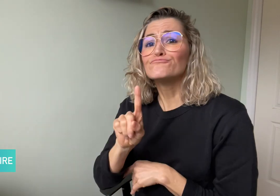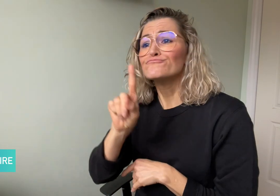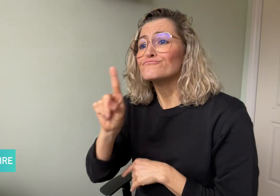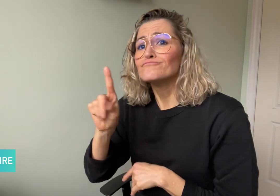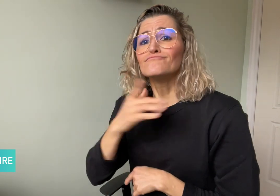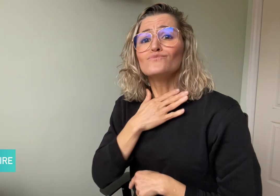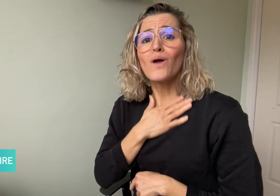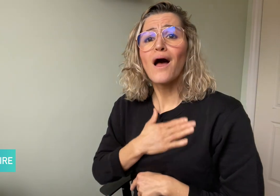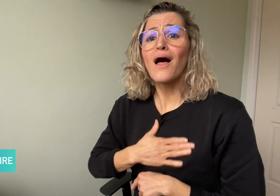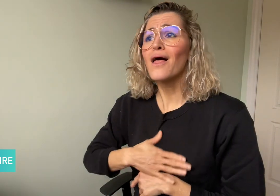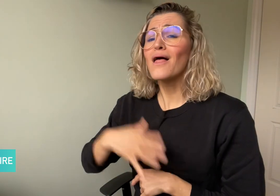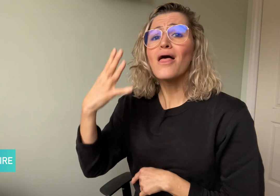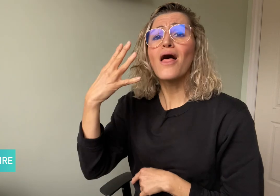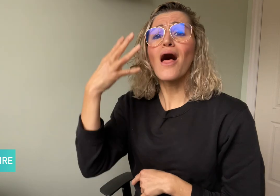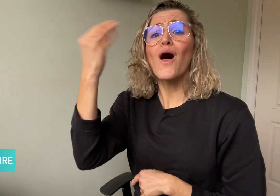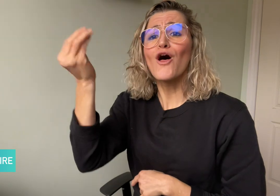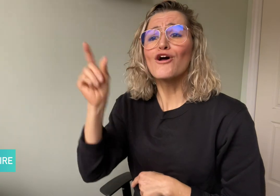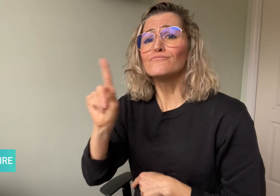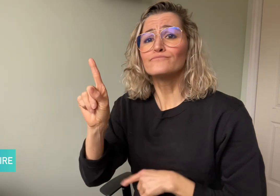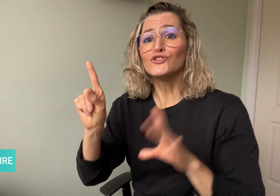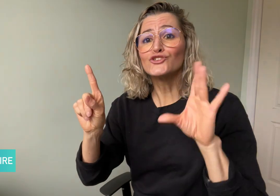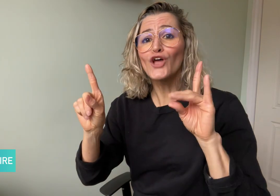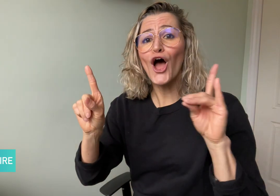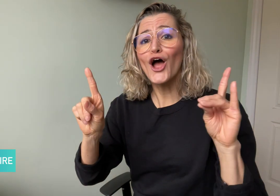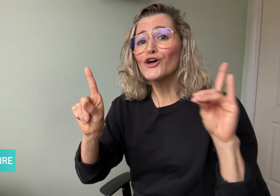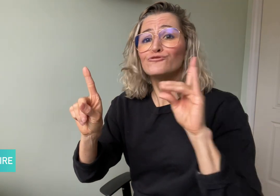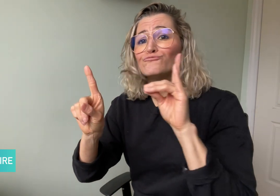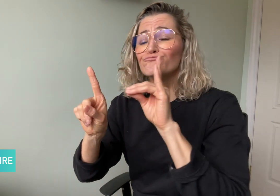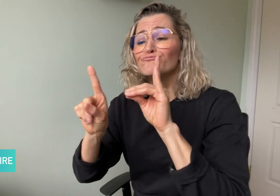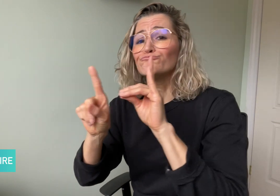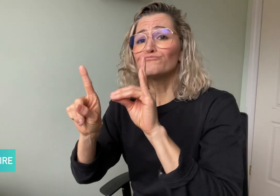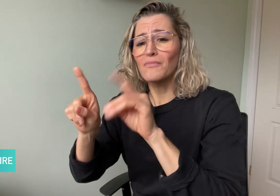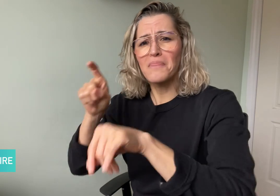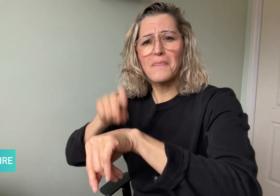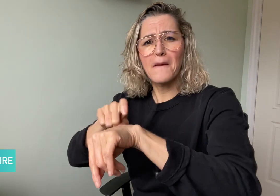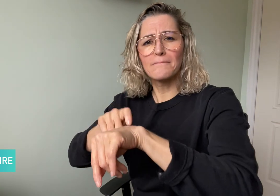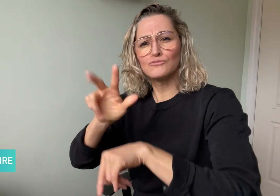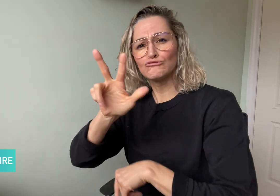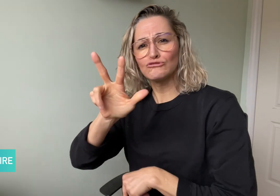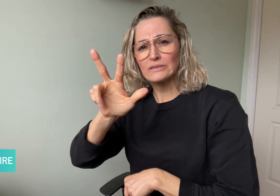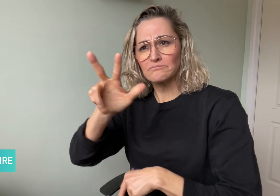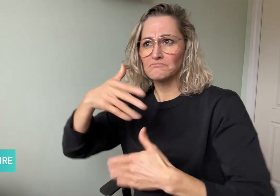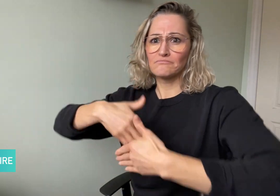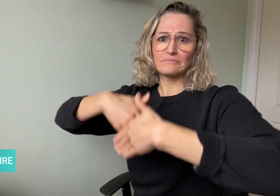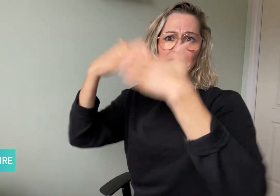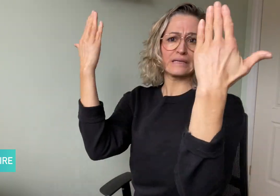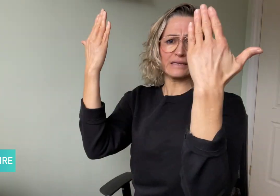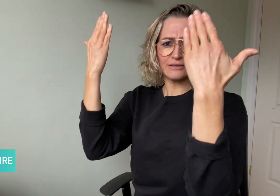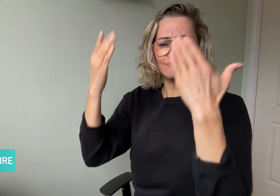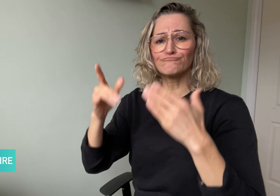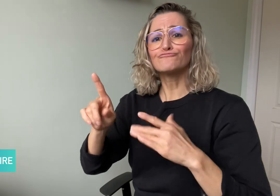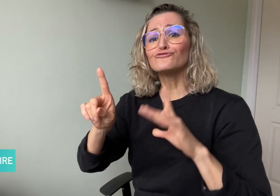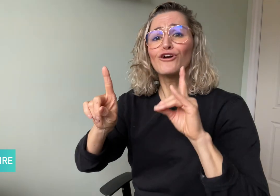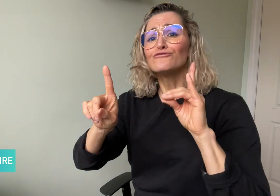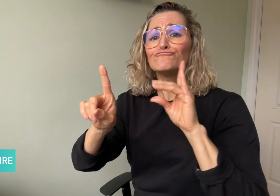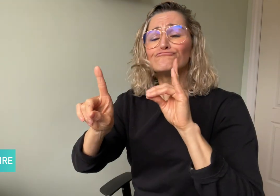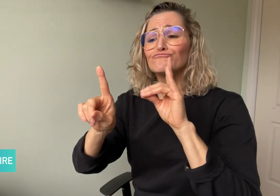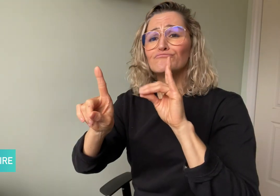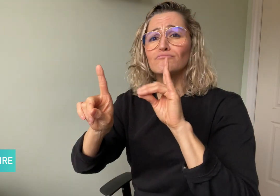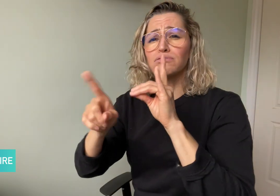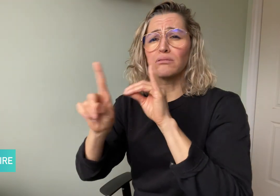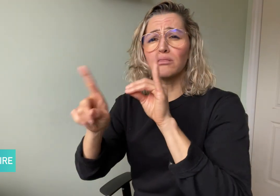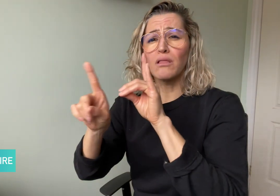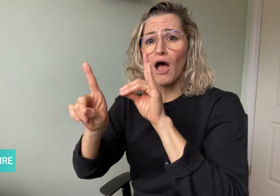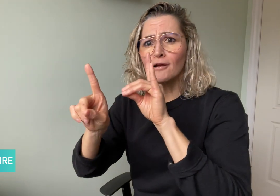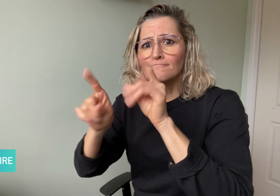Australia with their pet Max at 3 pm. They wandered off into